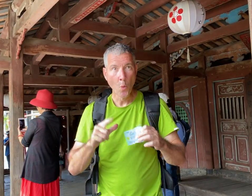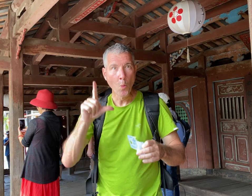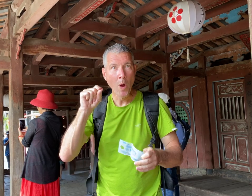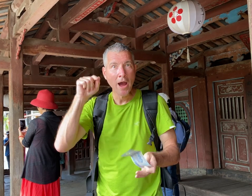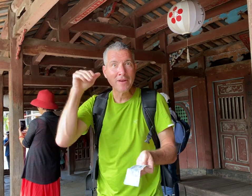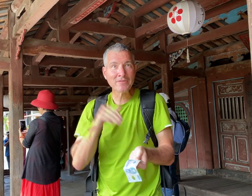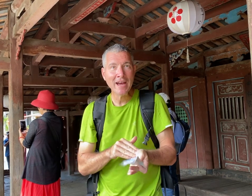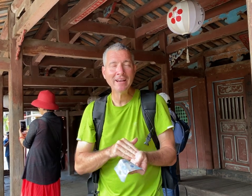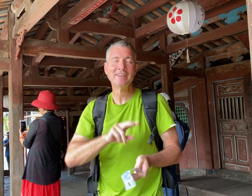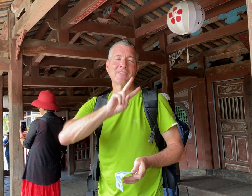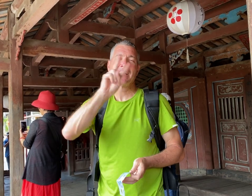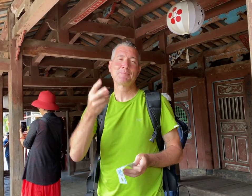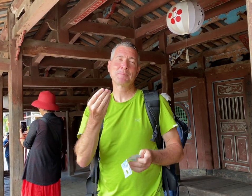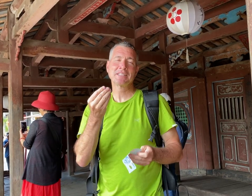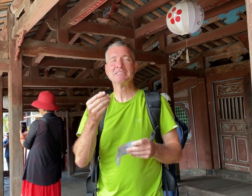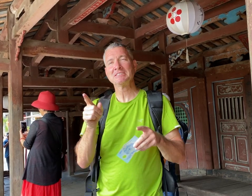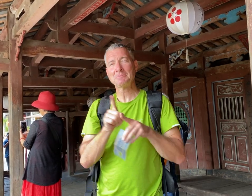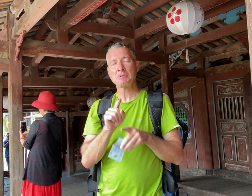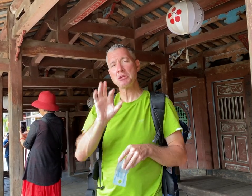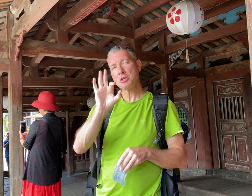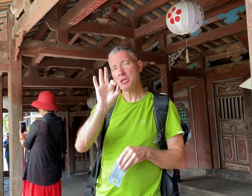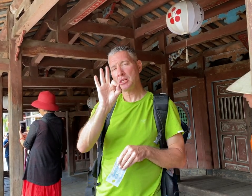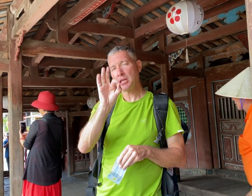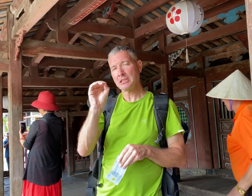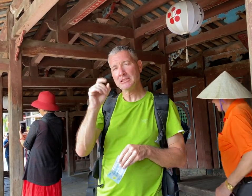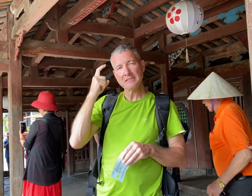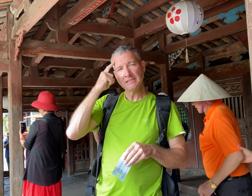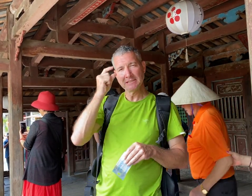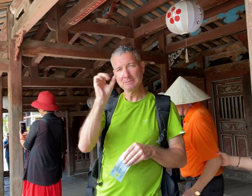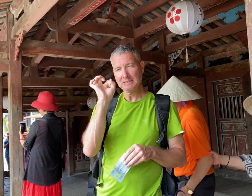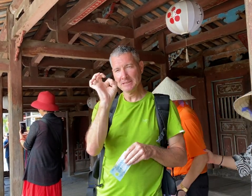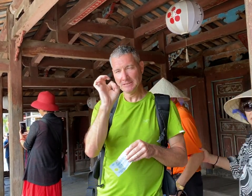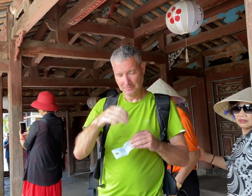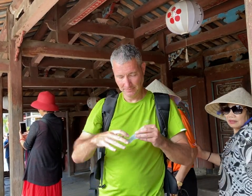Whoa! $20,000 No, it's the Vietnamese dong It's about $0.90.